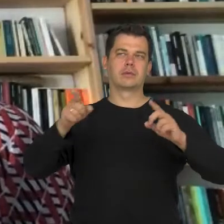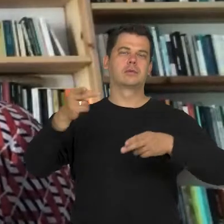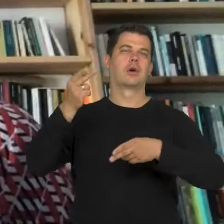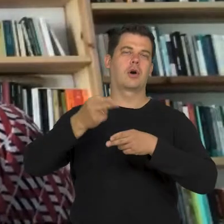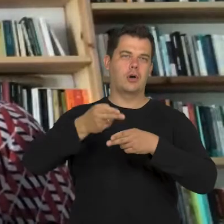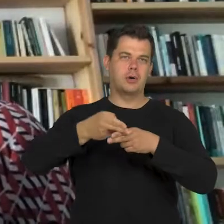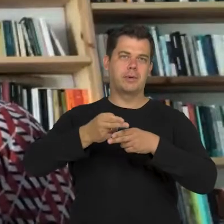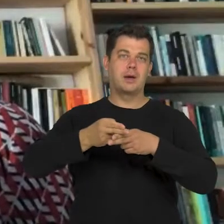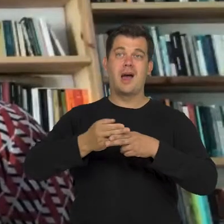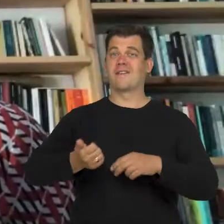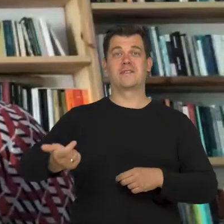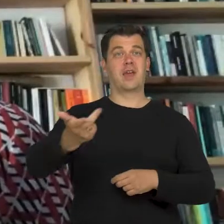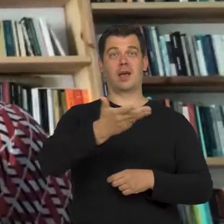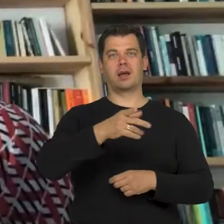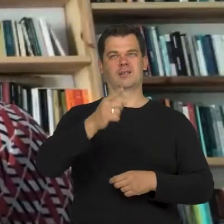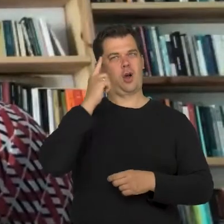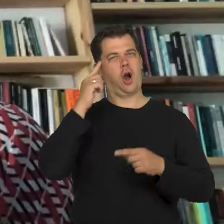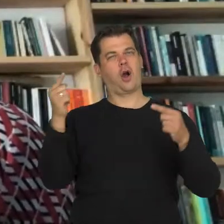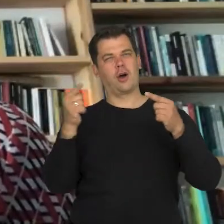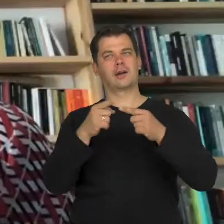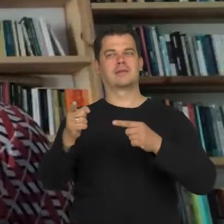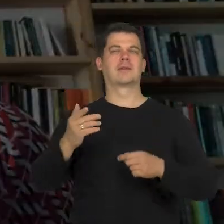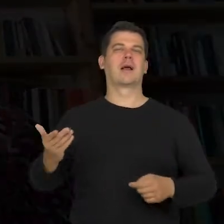However, many people connect it with some sort of laziness.